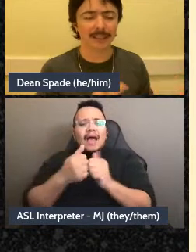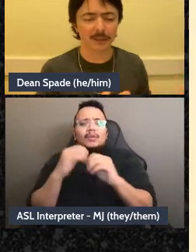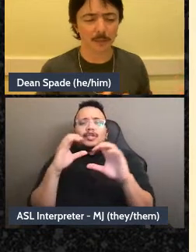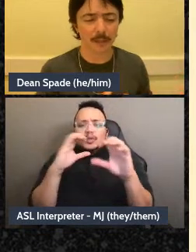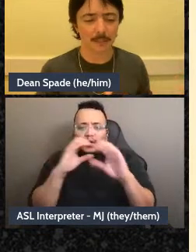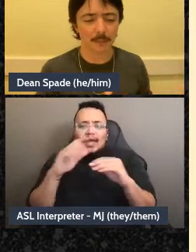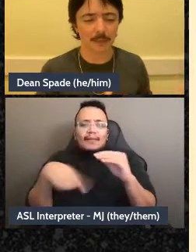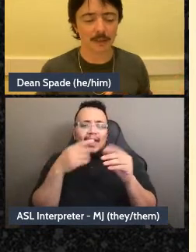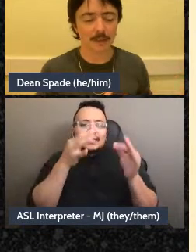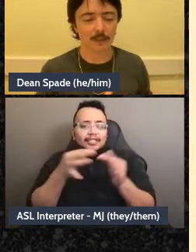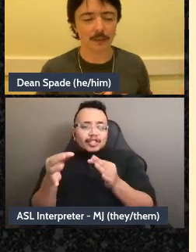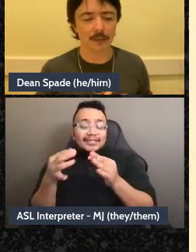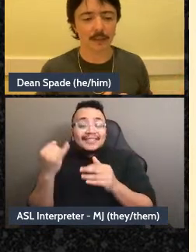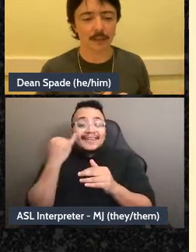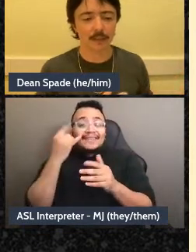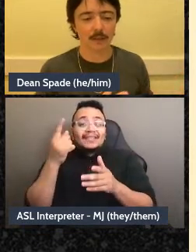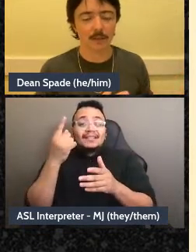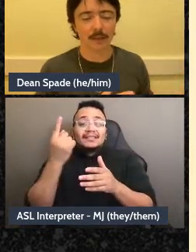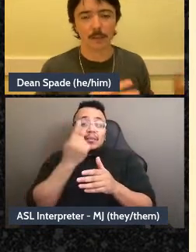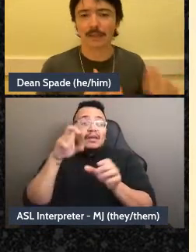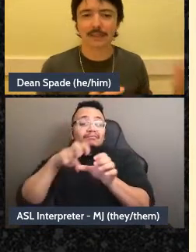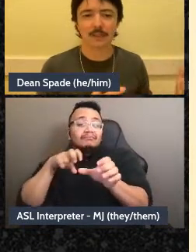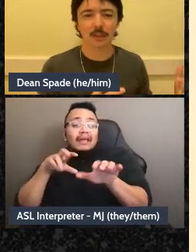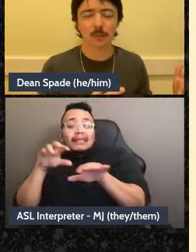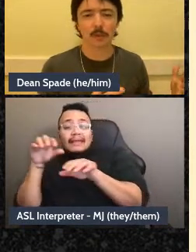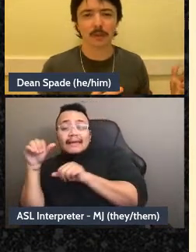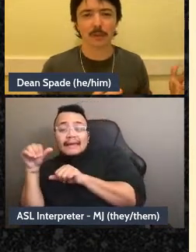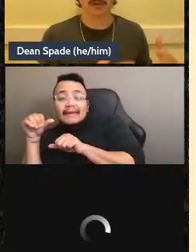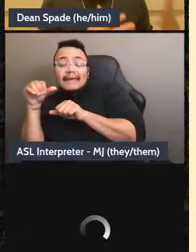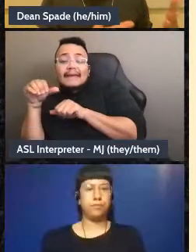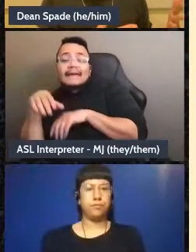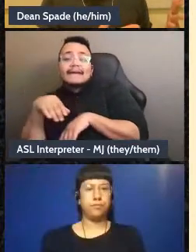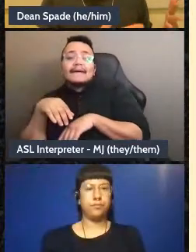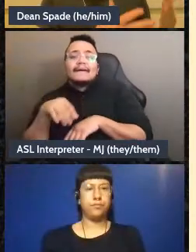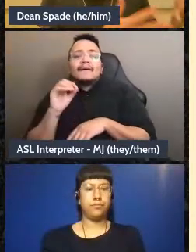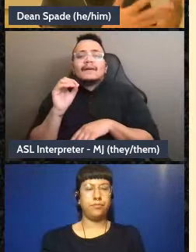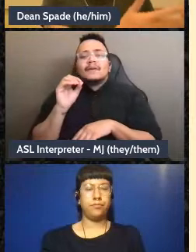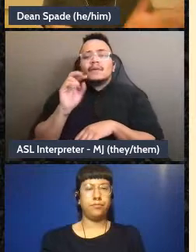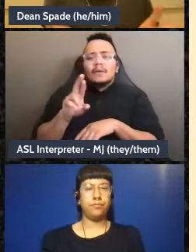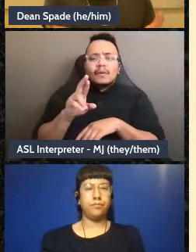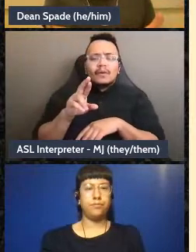in the group anymore, or like wasn't in the group we don't need to, like, be over communicating with